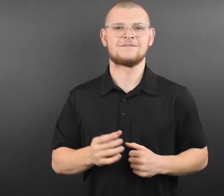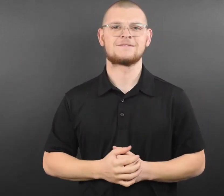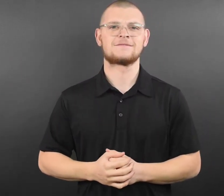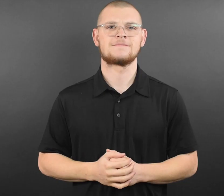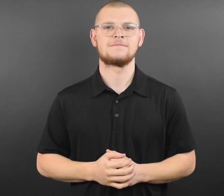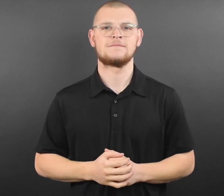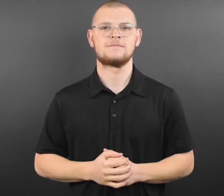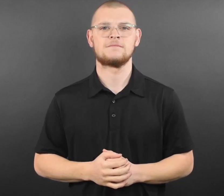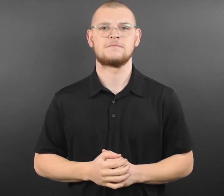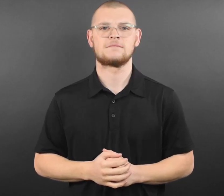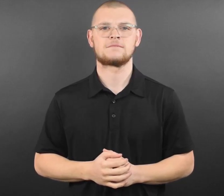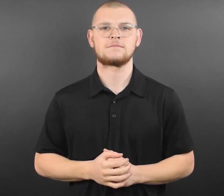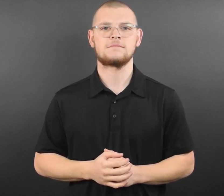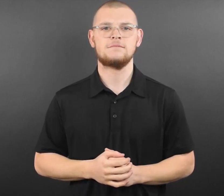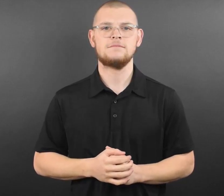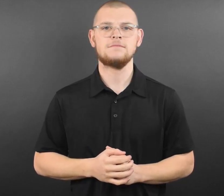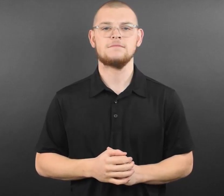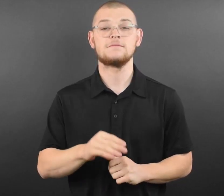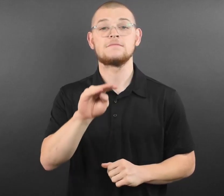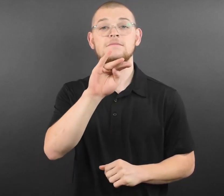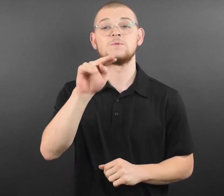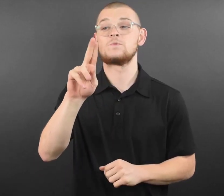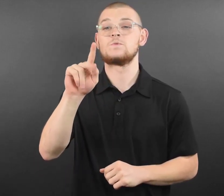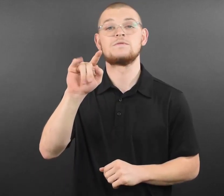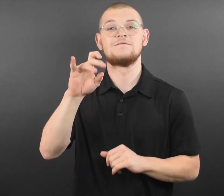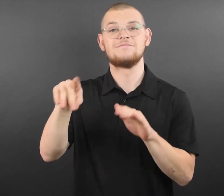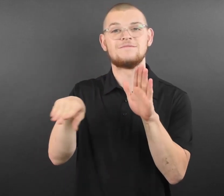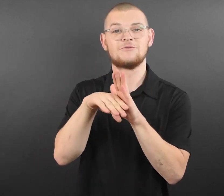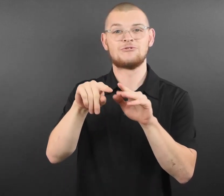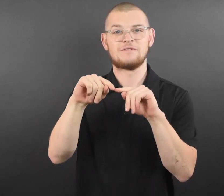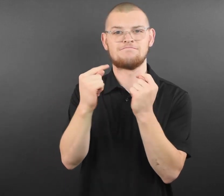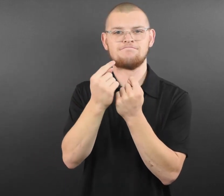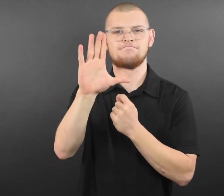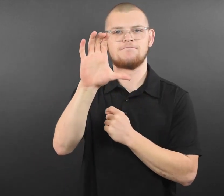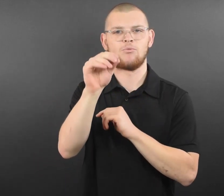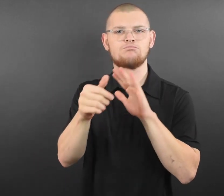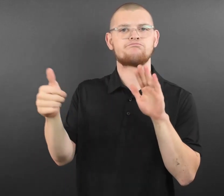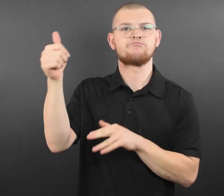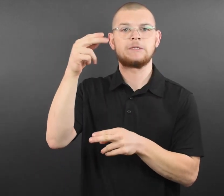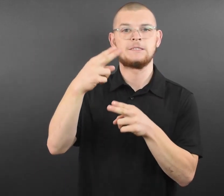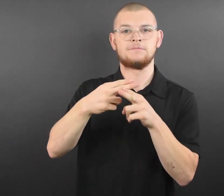is of critical importance for all Minnesotans. We’re proud to come together with Governor Tim